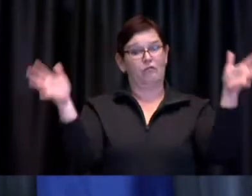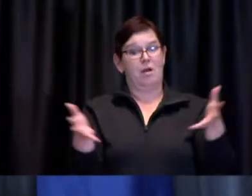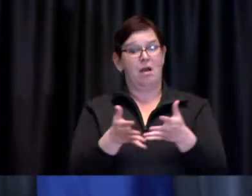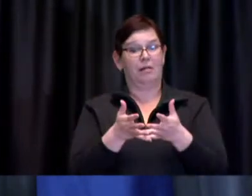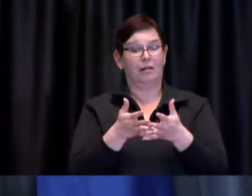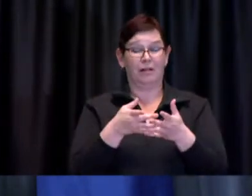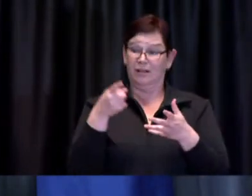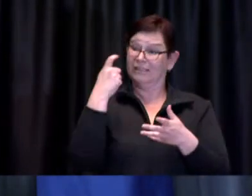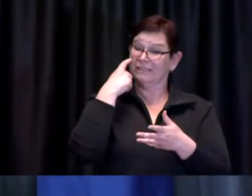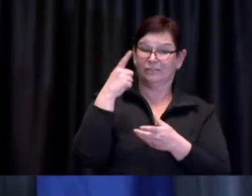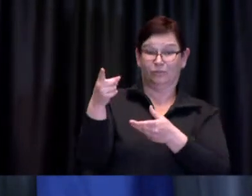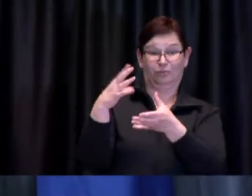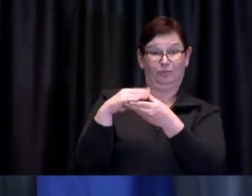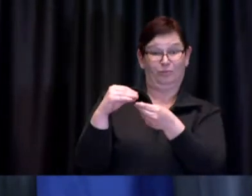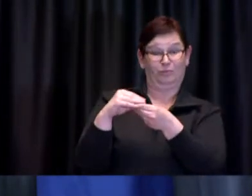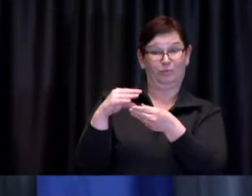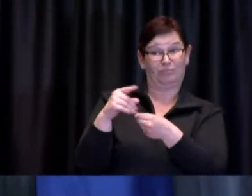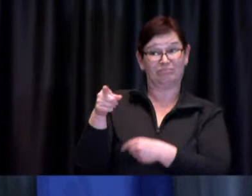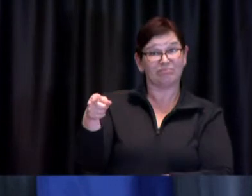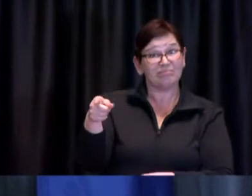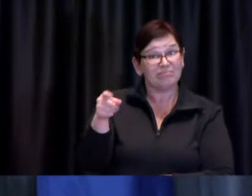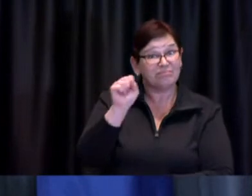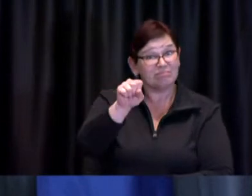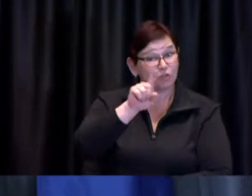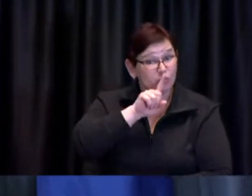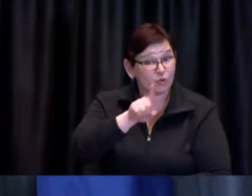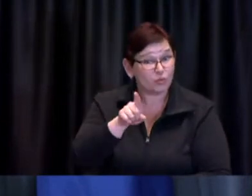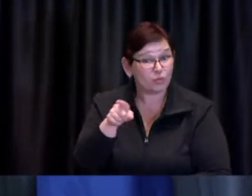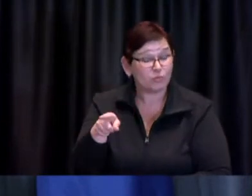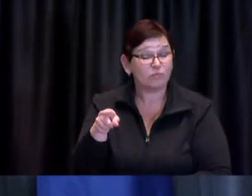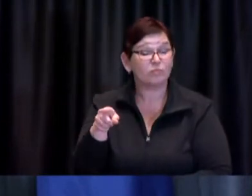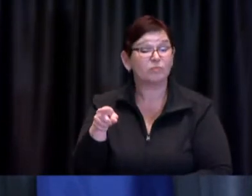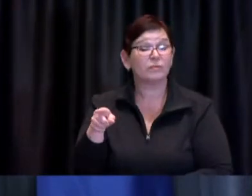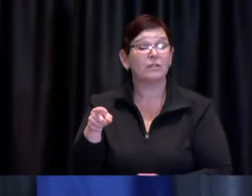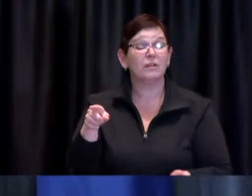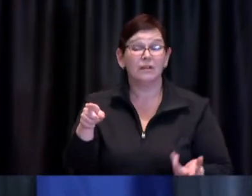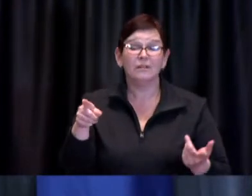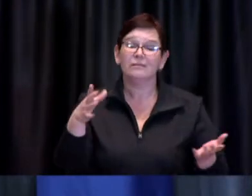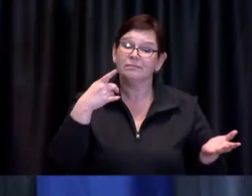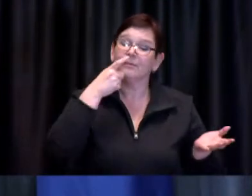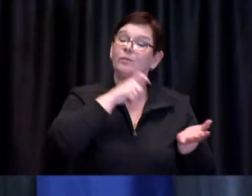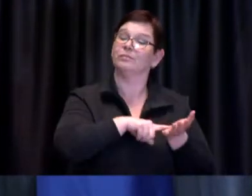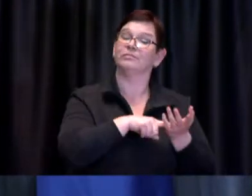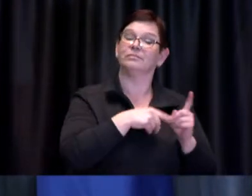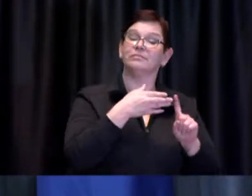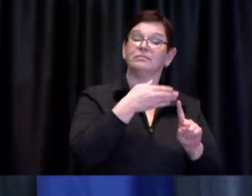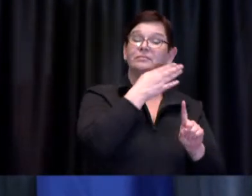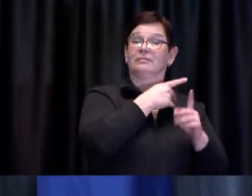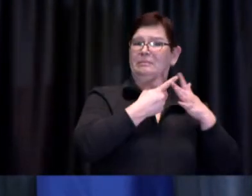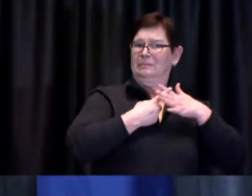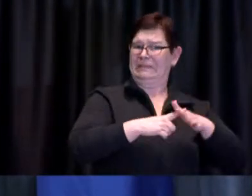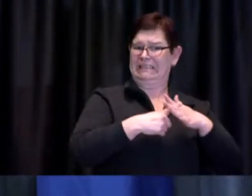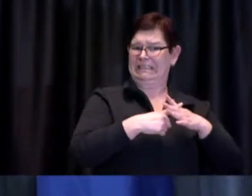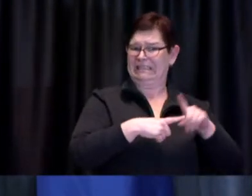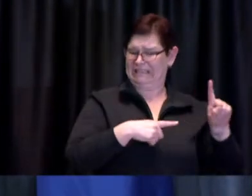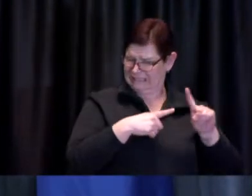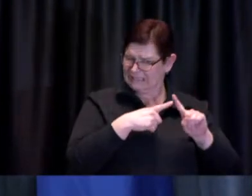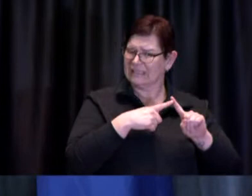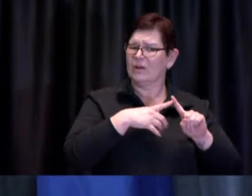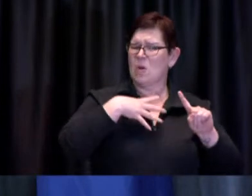what we're seeing we do see the you know whereas earlier in the pandemic we saw a greater uh proportion of cases in say the